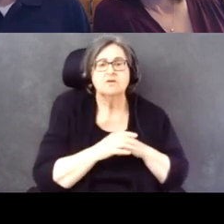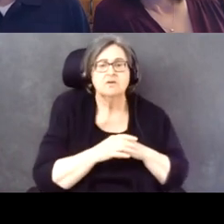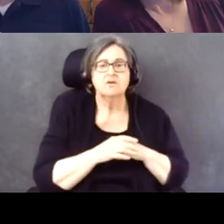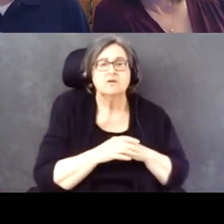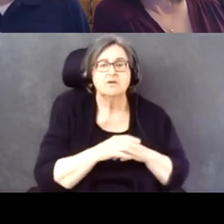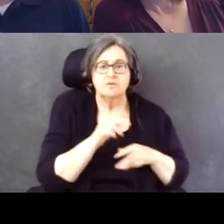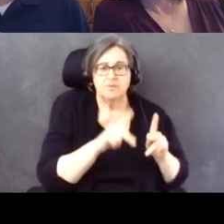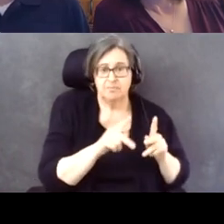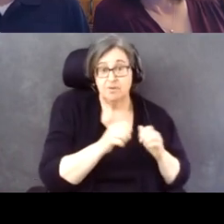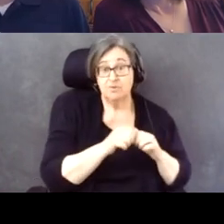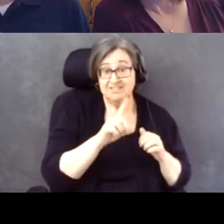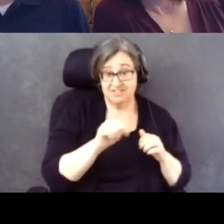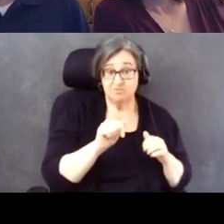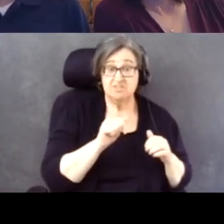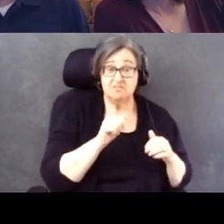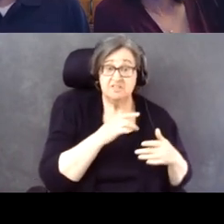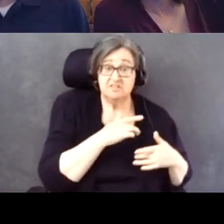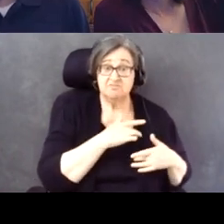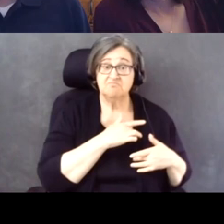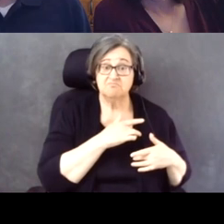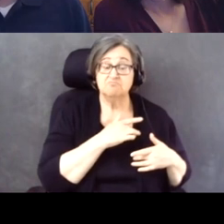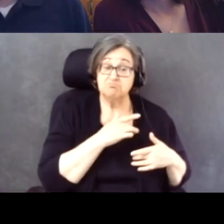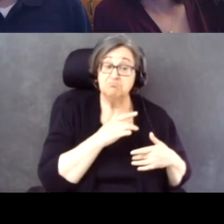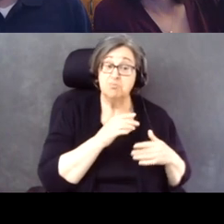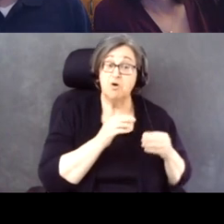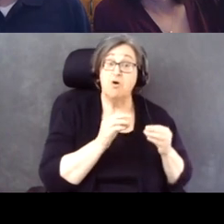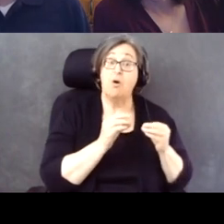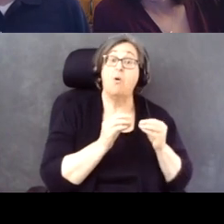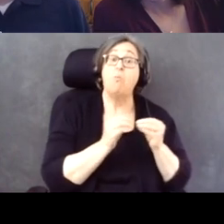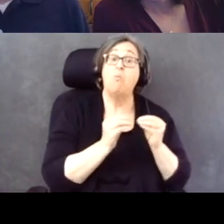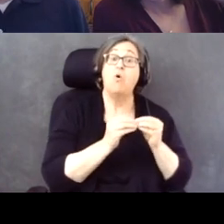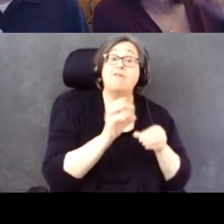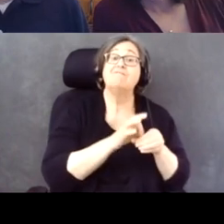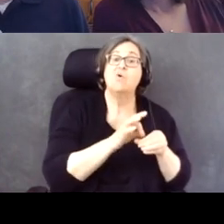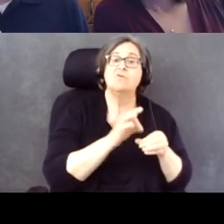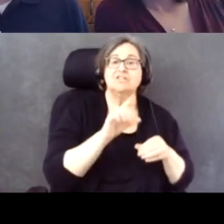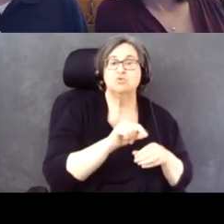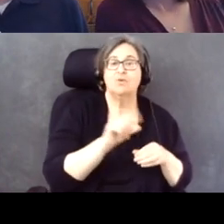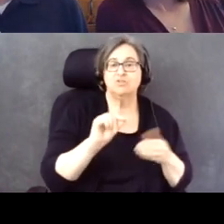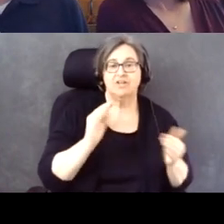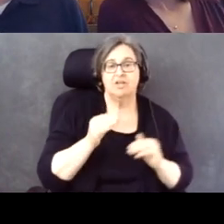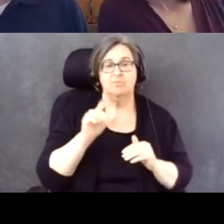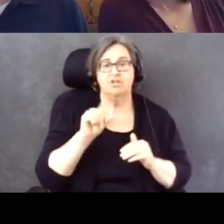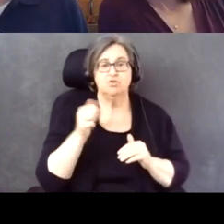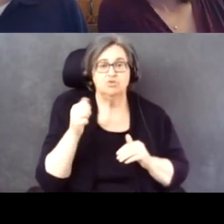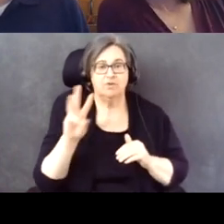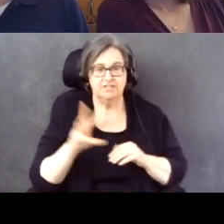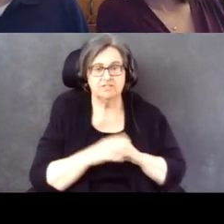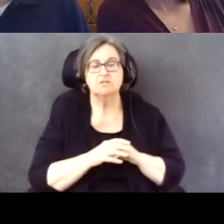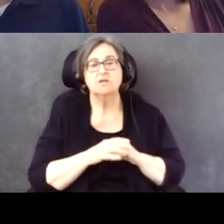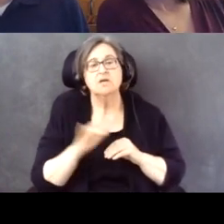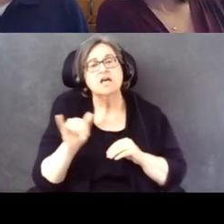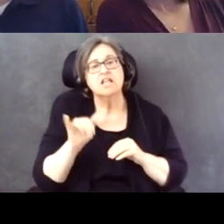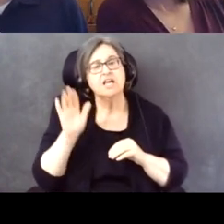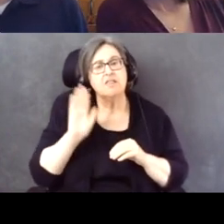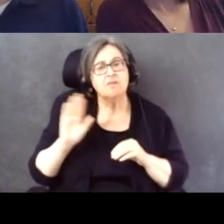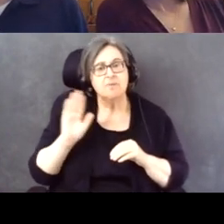Also in past elections, there was no turn out gap between employed people with and without disabilities.